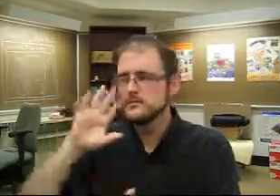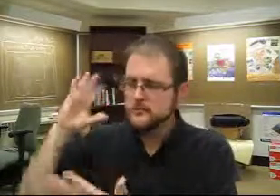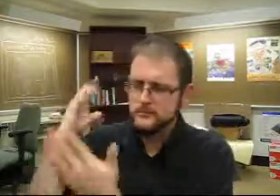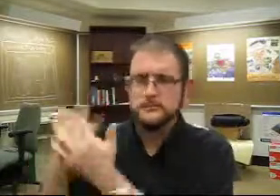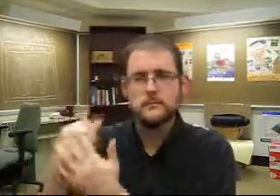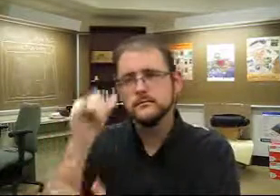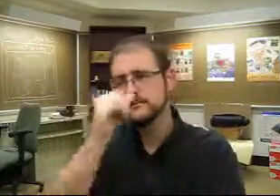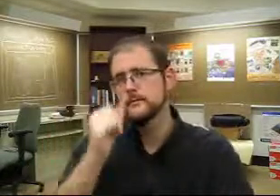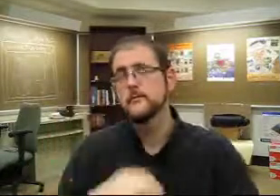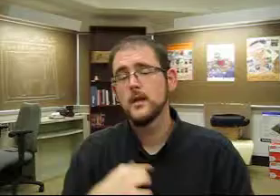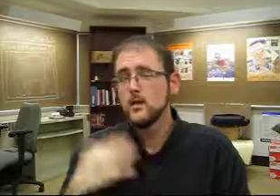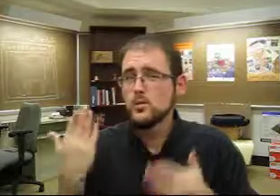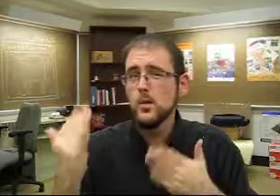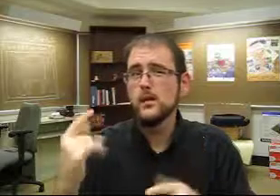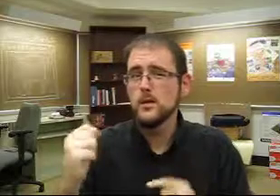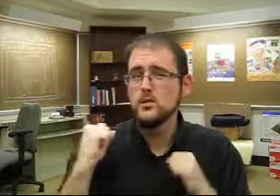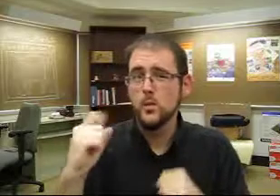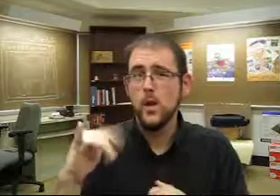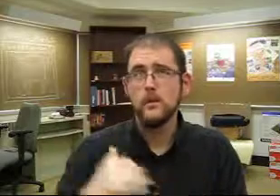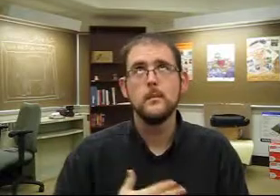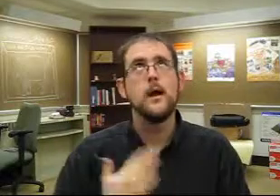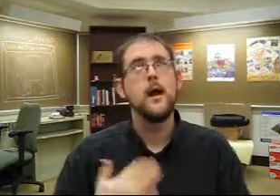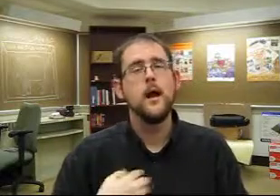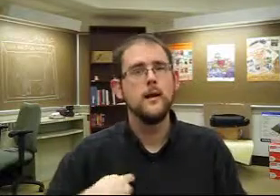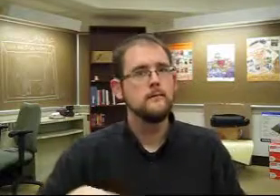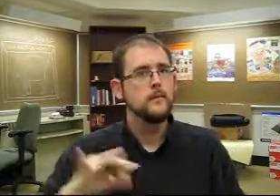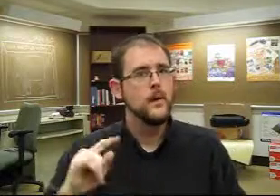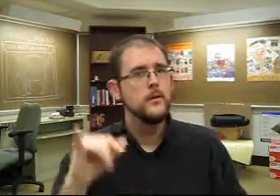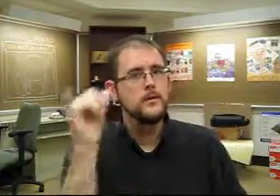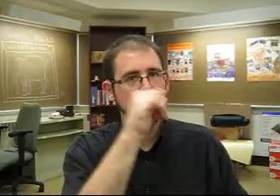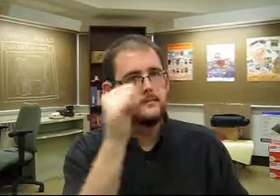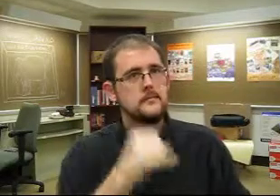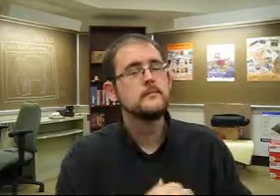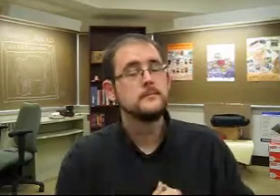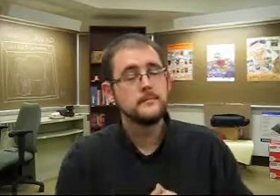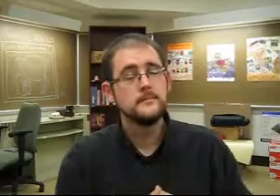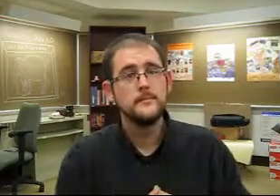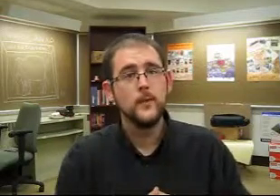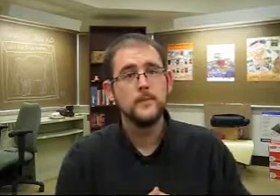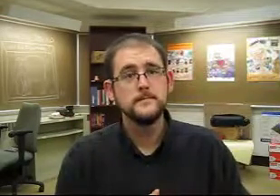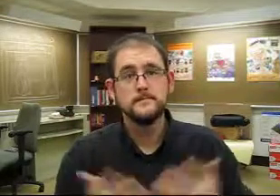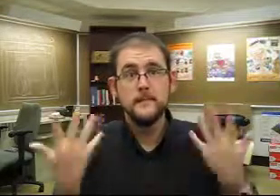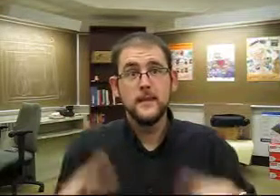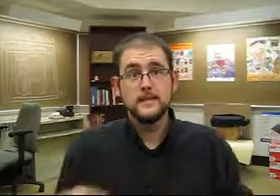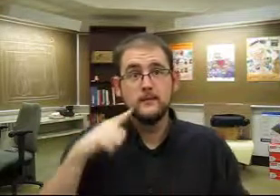is fascinating in general. I strongly recommend it and am glad I found it.